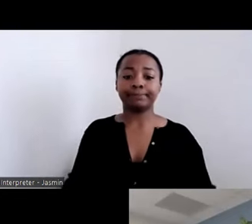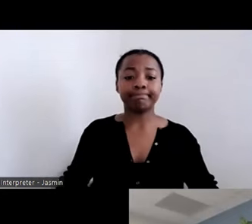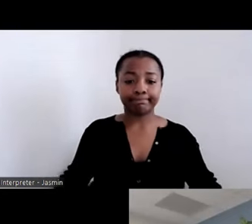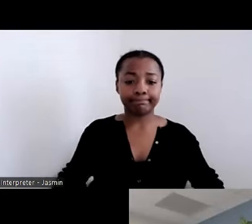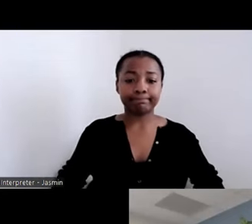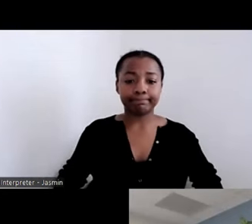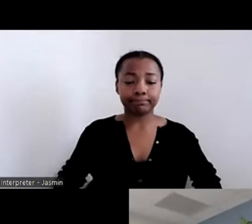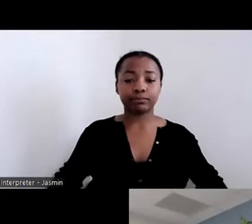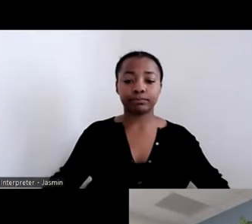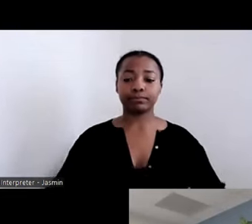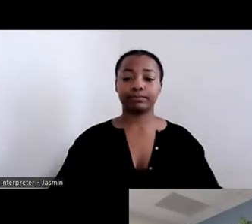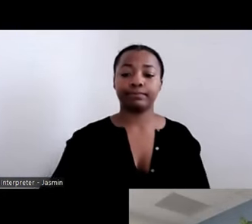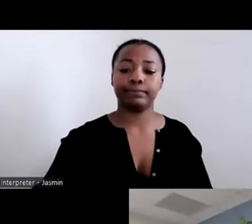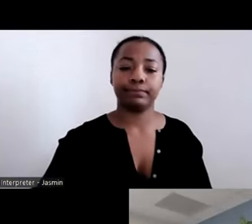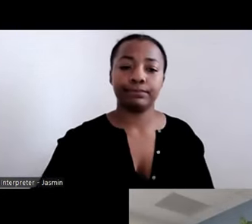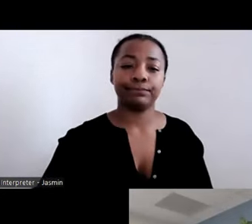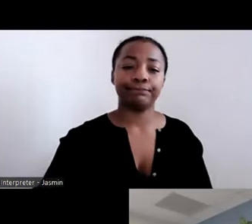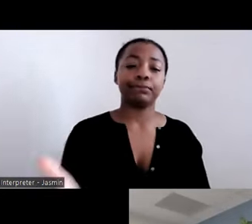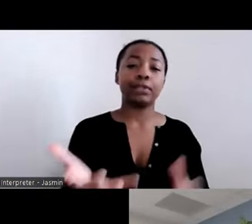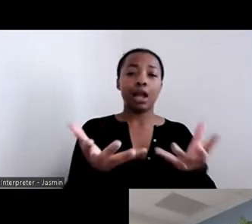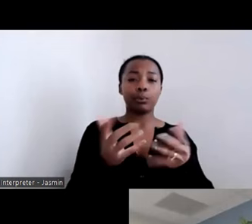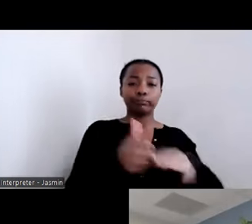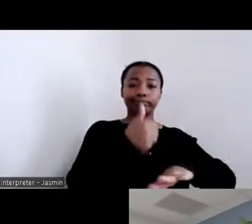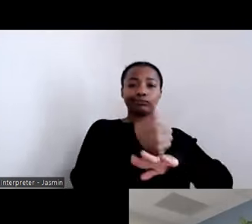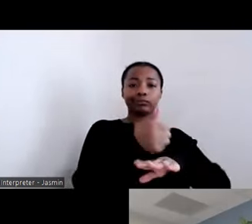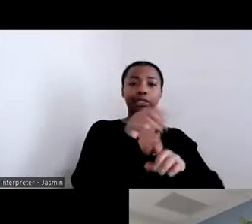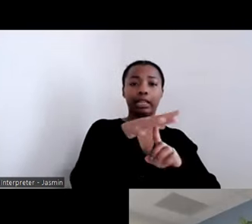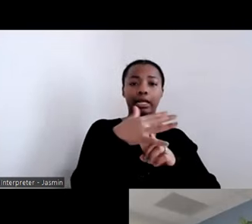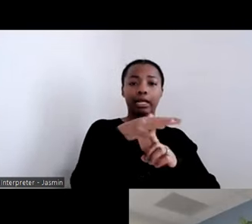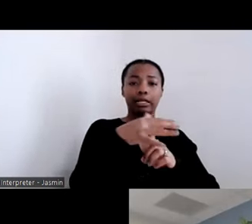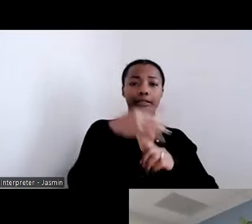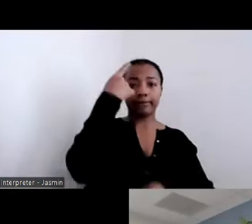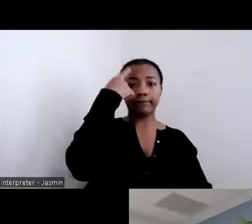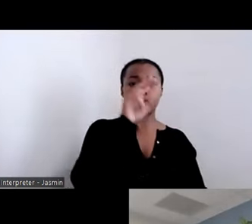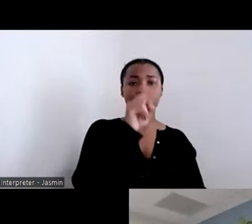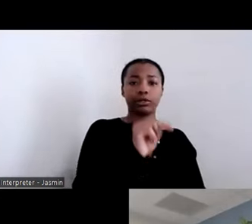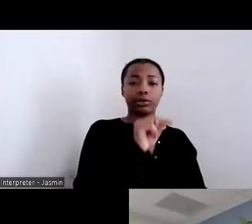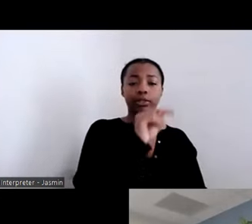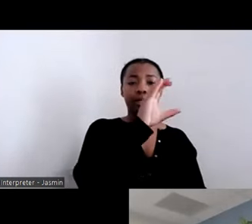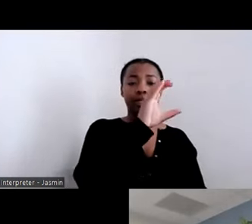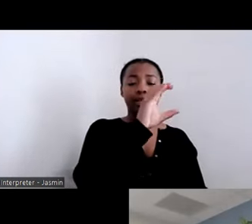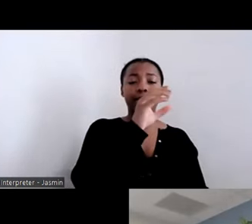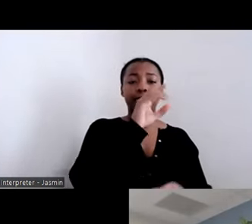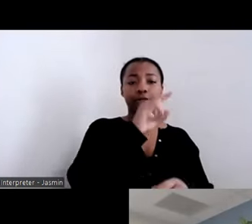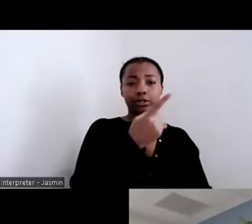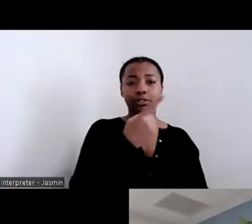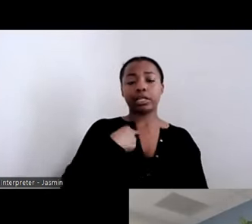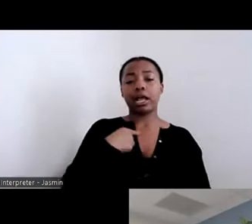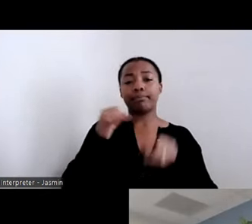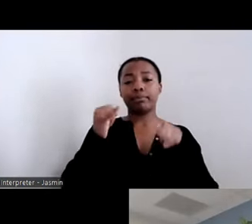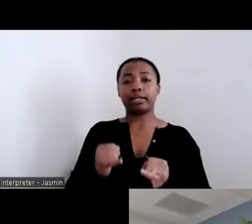Carolina first. I’m the independent reviewer advising the state on meeting the